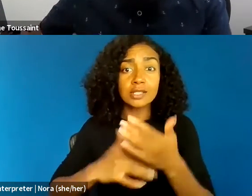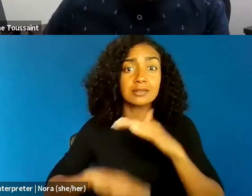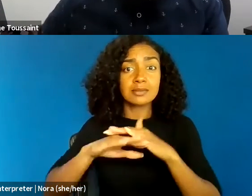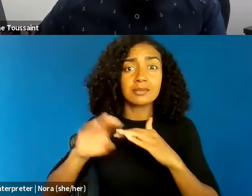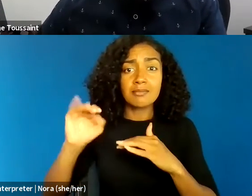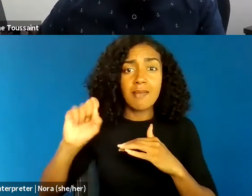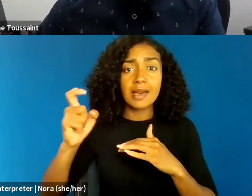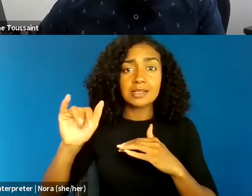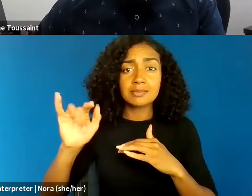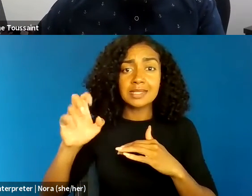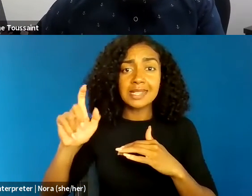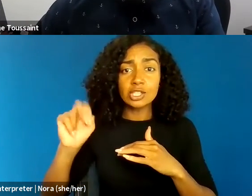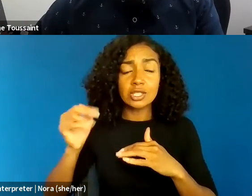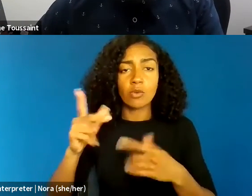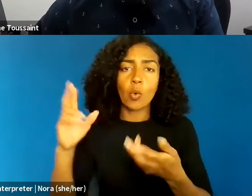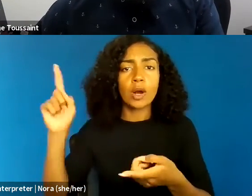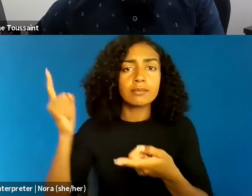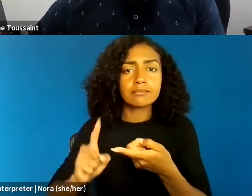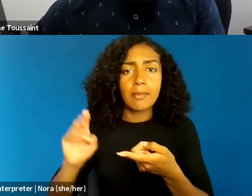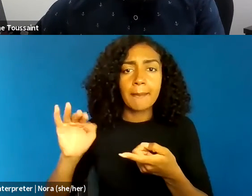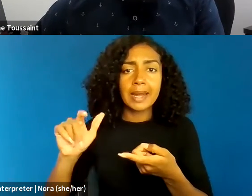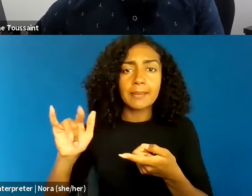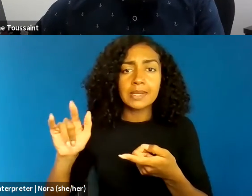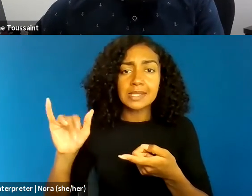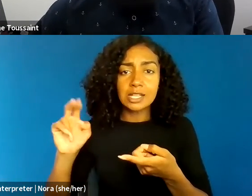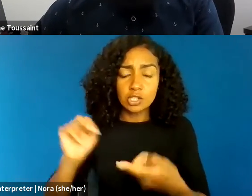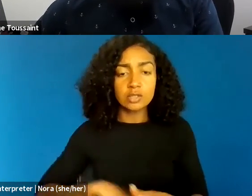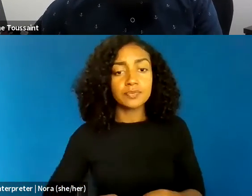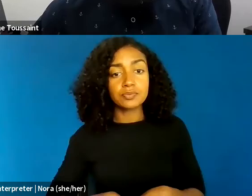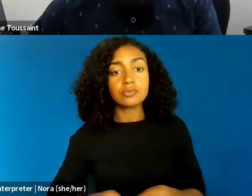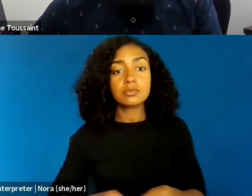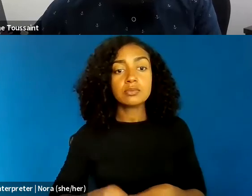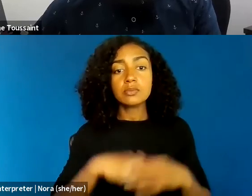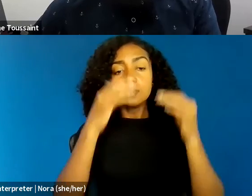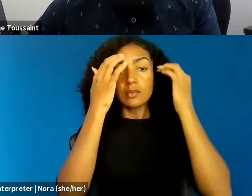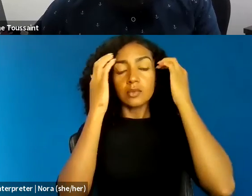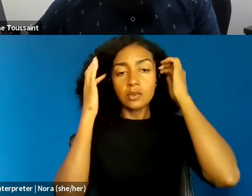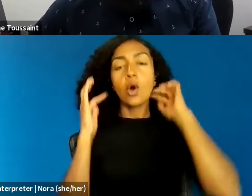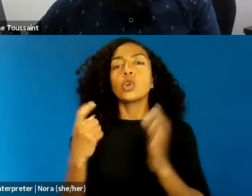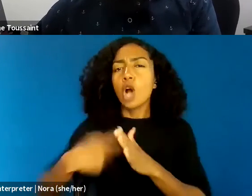that are equally important to democracy that should also be on the table.